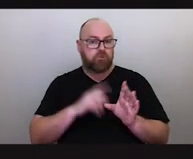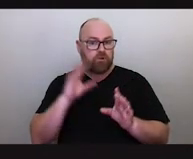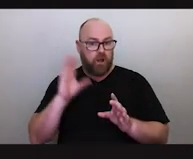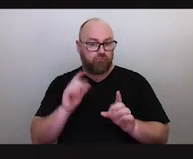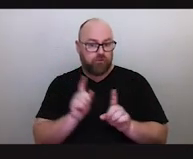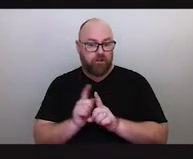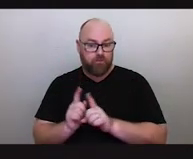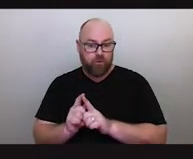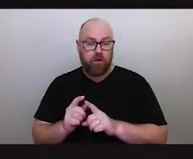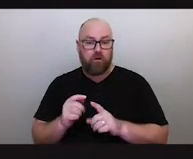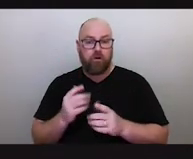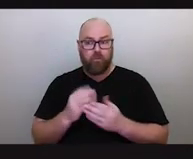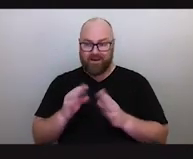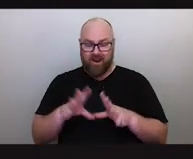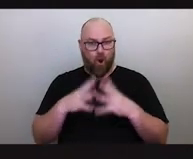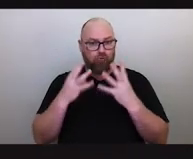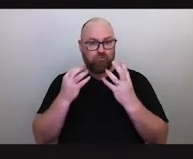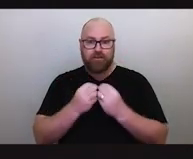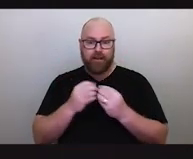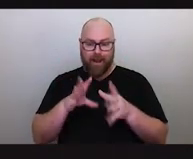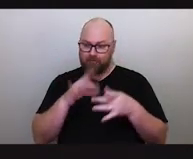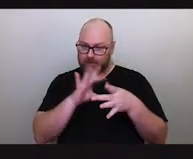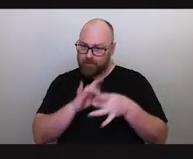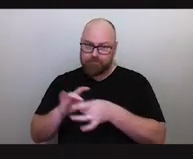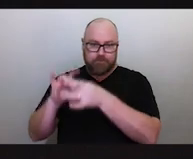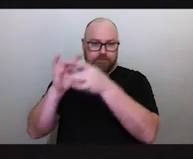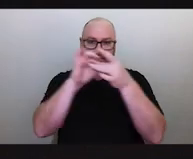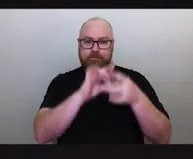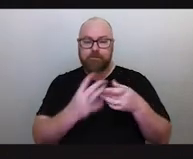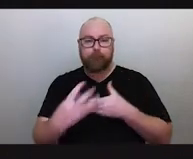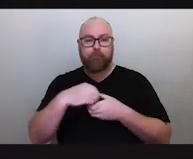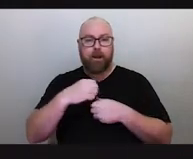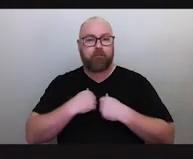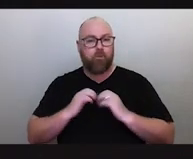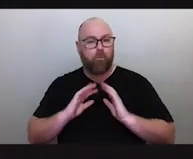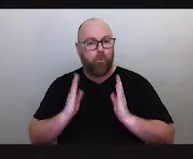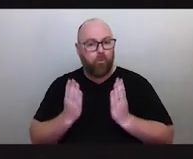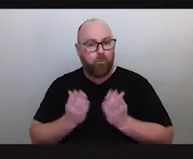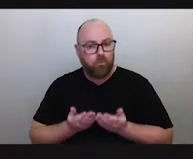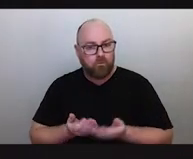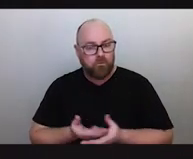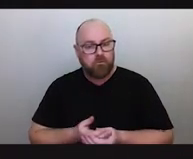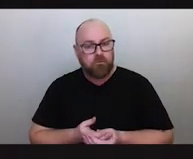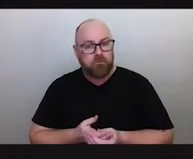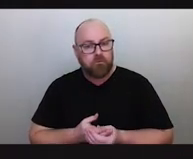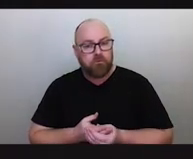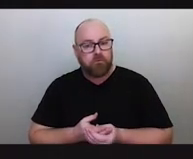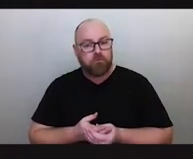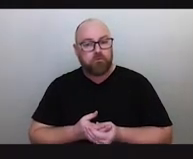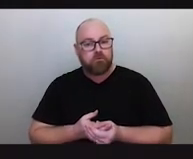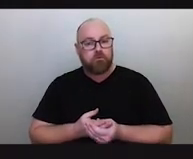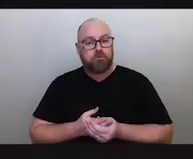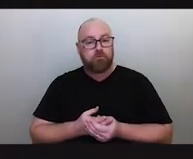it is holistic. It is part of our world. And as I just said a bit earlier, it's about starting with the children